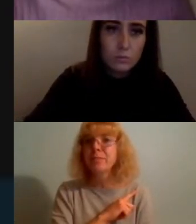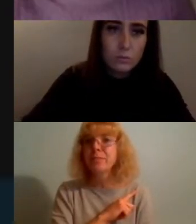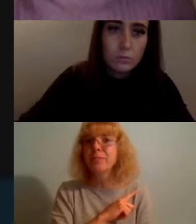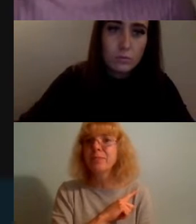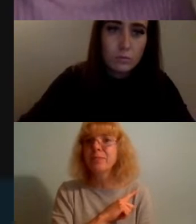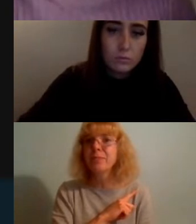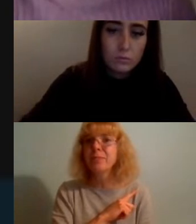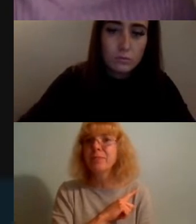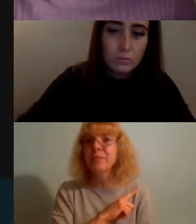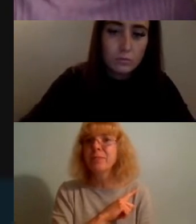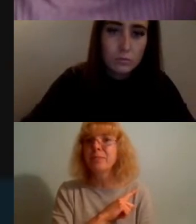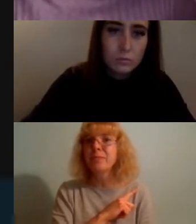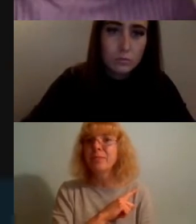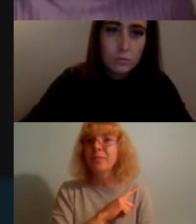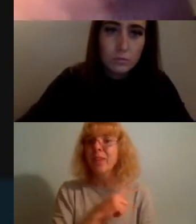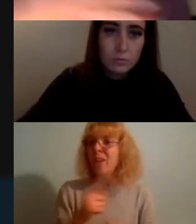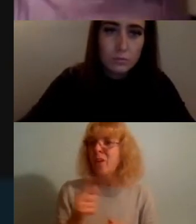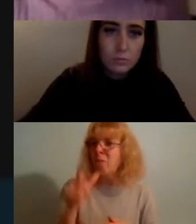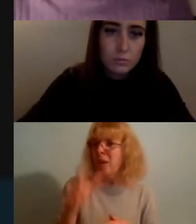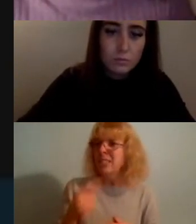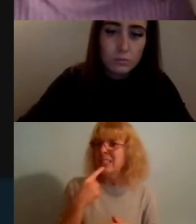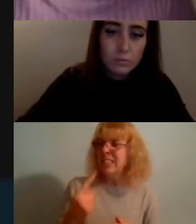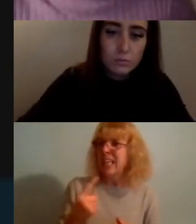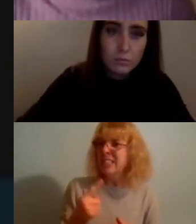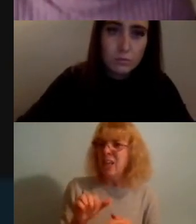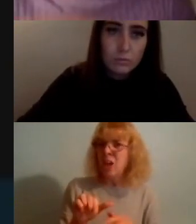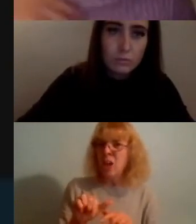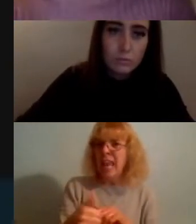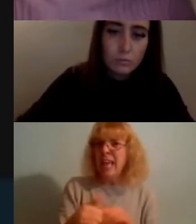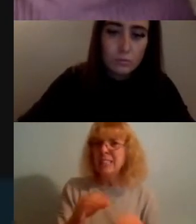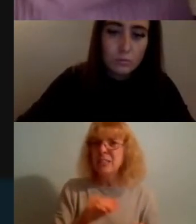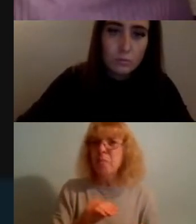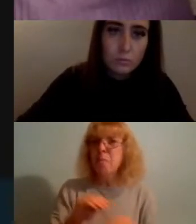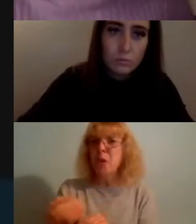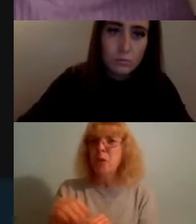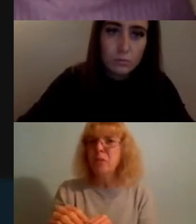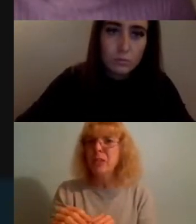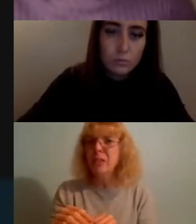ask what my next move is in relation to this work because for me this is a timeless piece